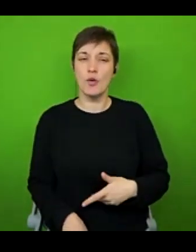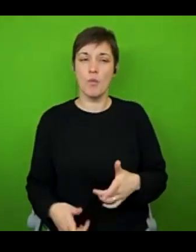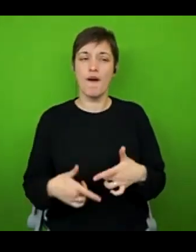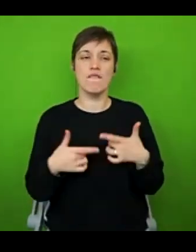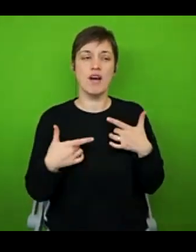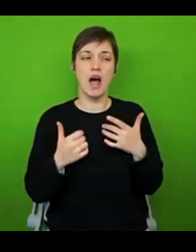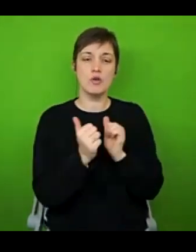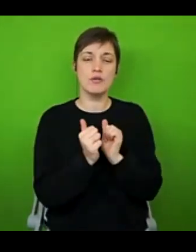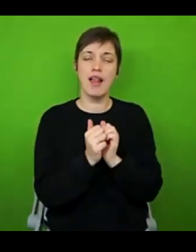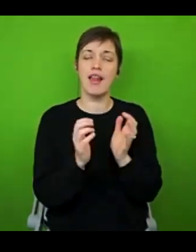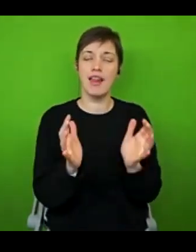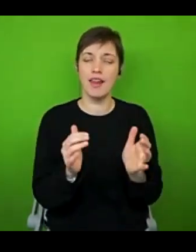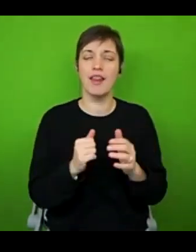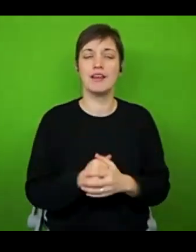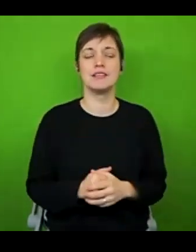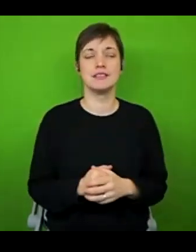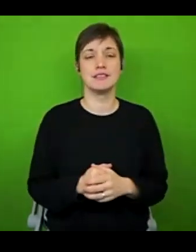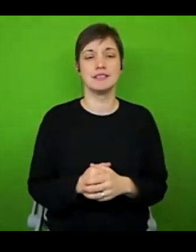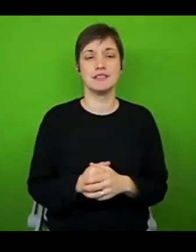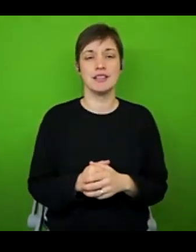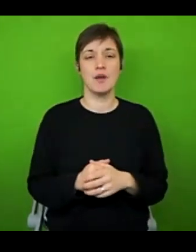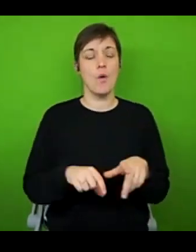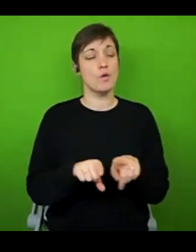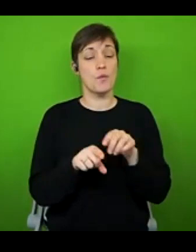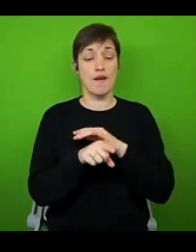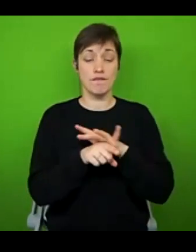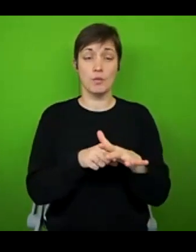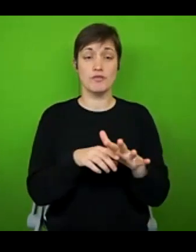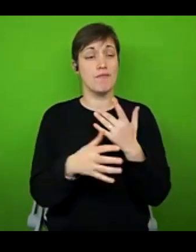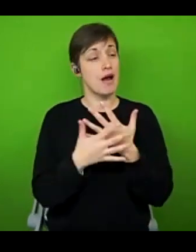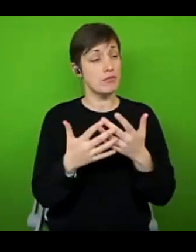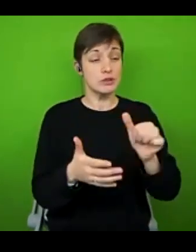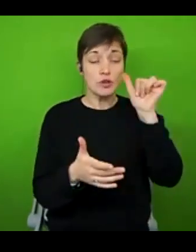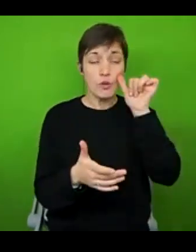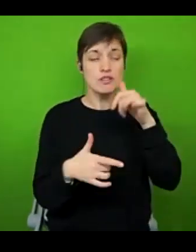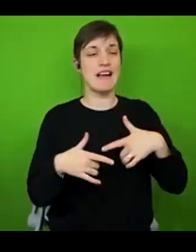for them. And it seems to be influenced by how much knowledge they perceived that the employer had.